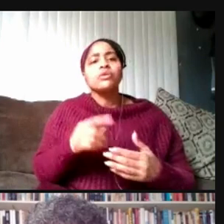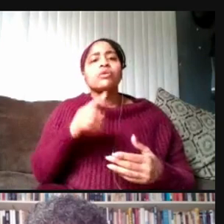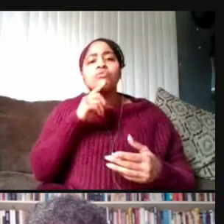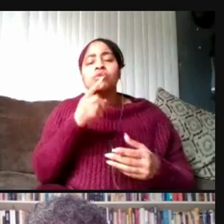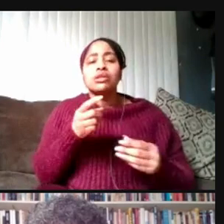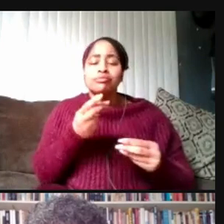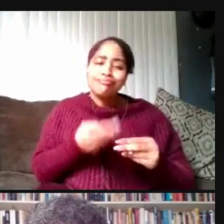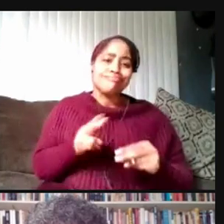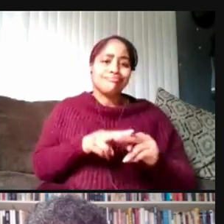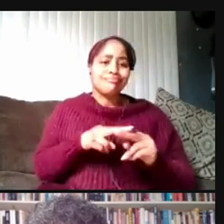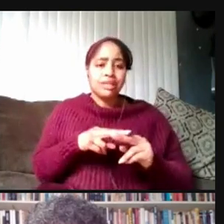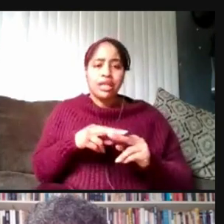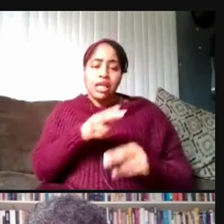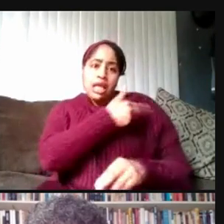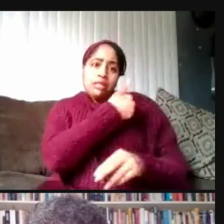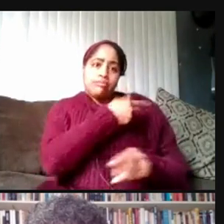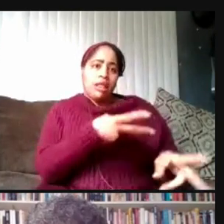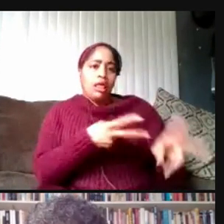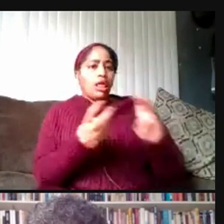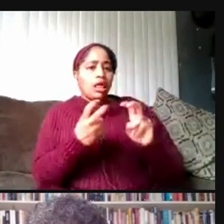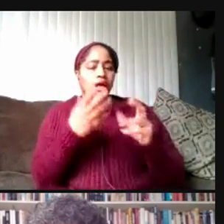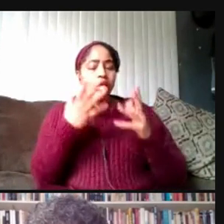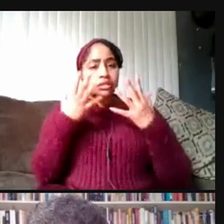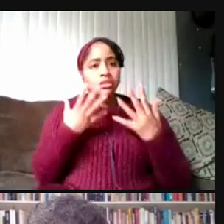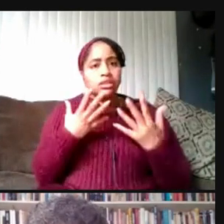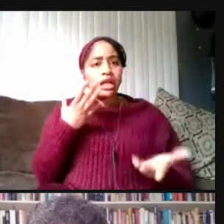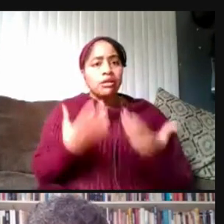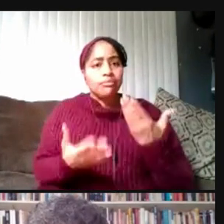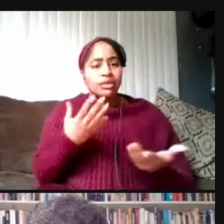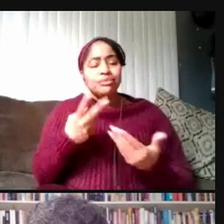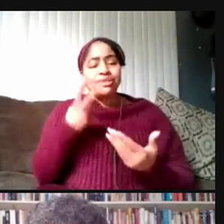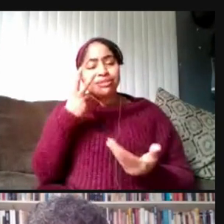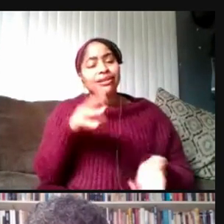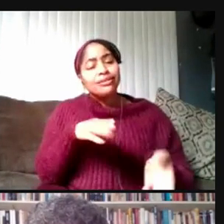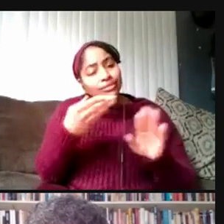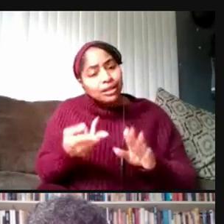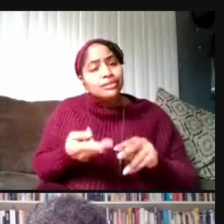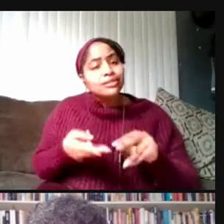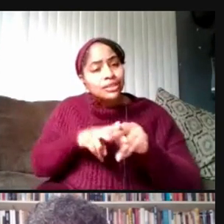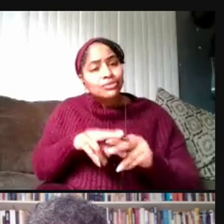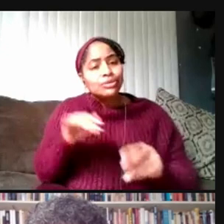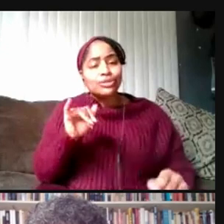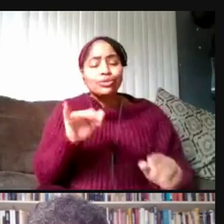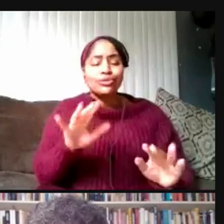and sadly we're gonna probably see the deaths increase too. Campus the other hand is better.